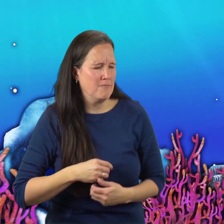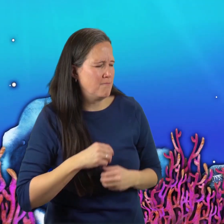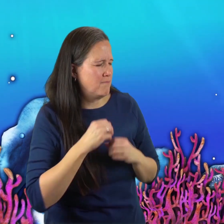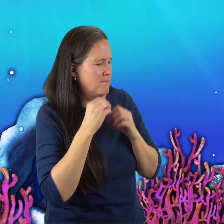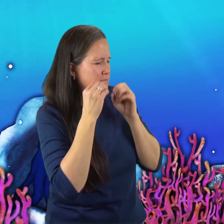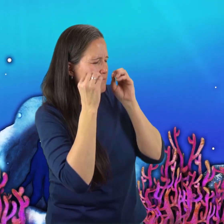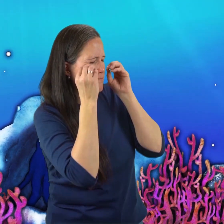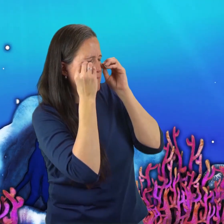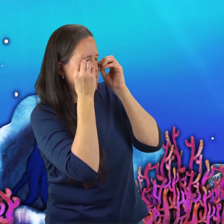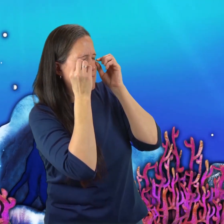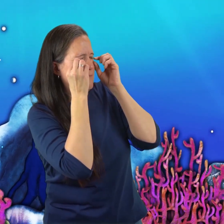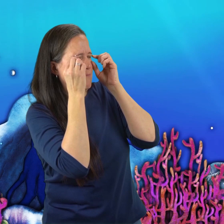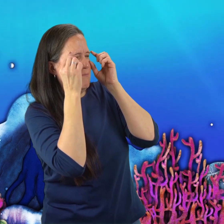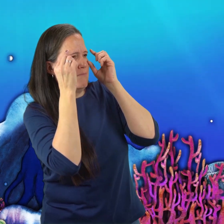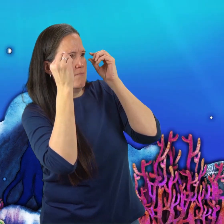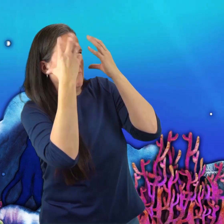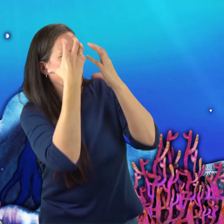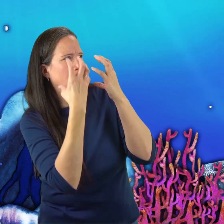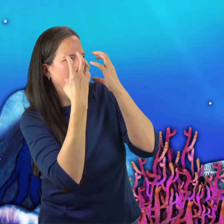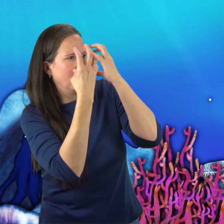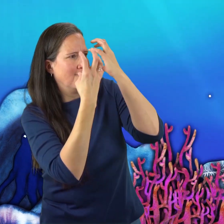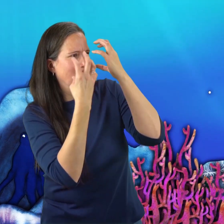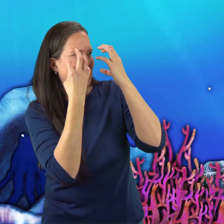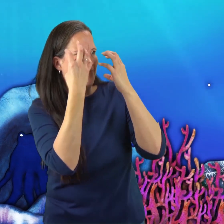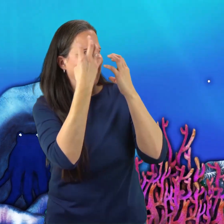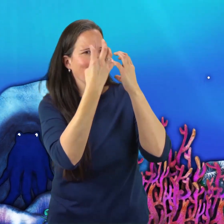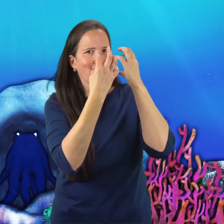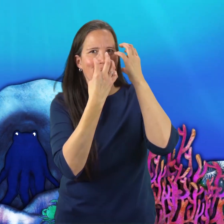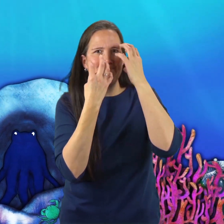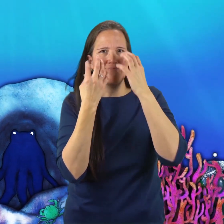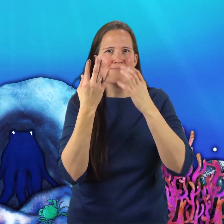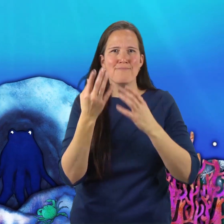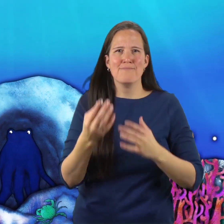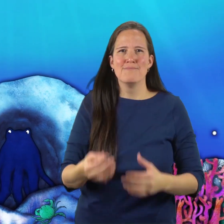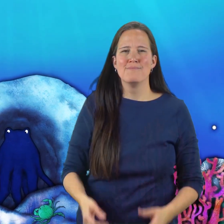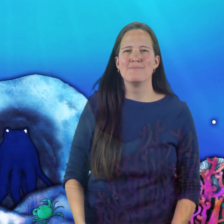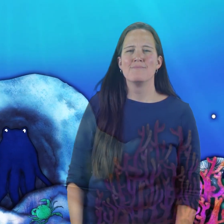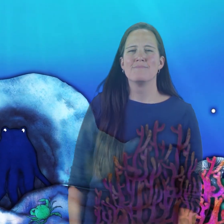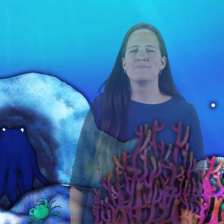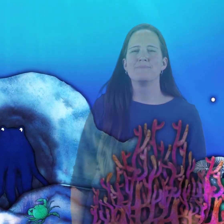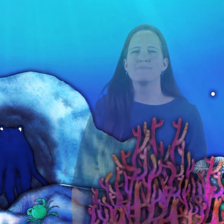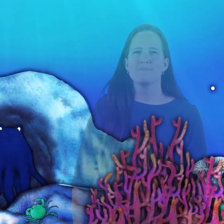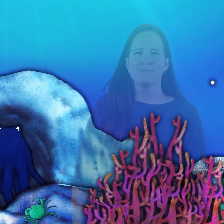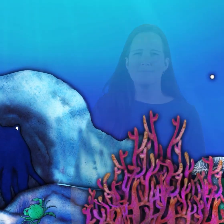Then suddenly two eyes caught him in the glare and the octopus emerged from the darkness.